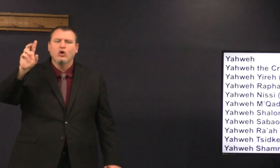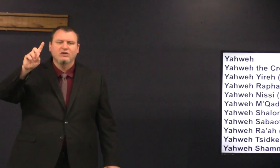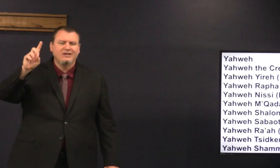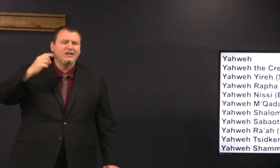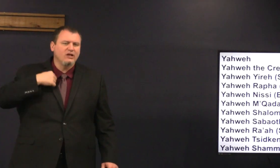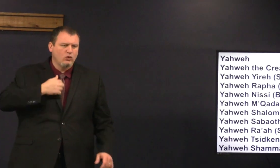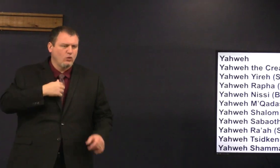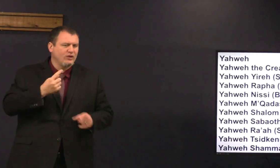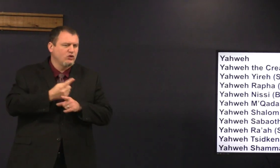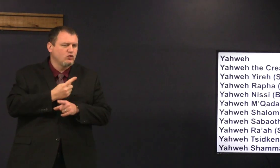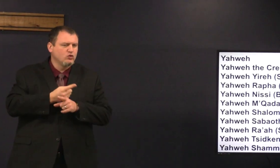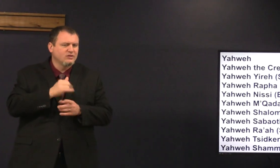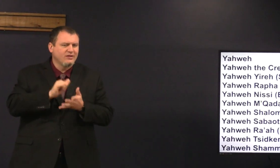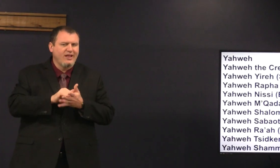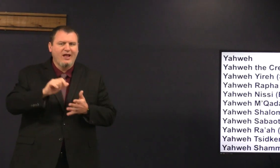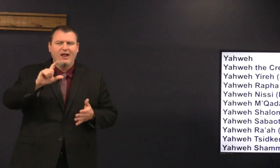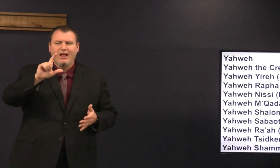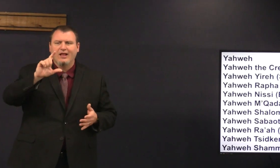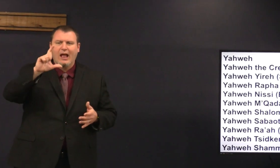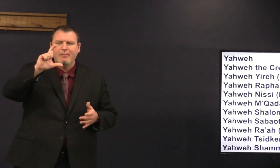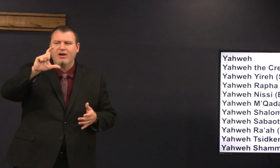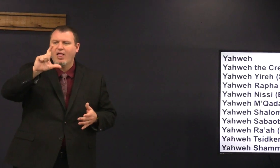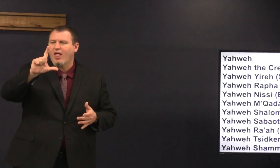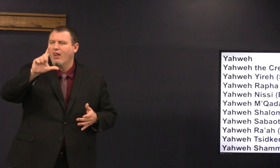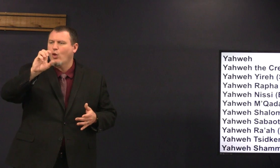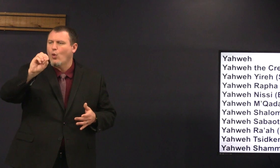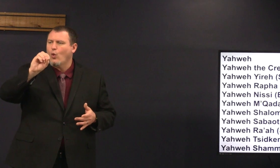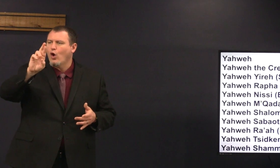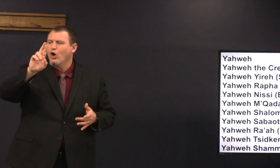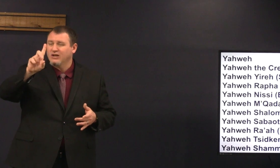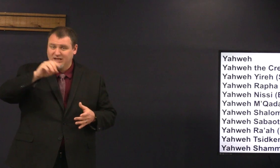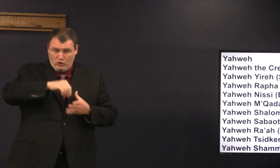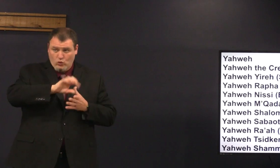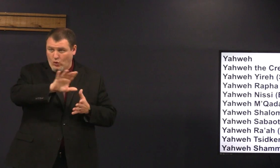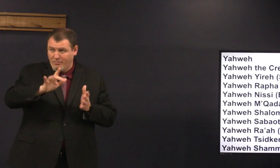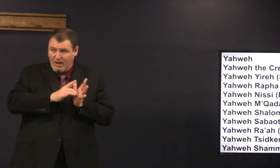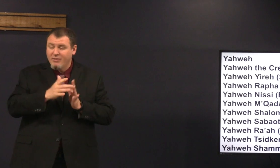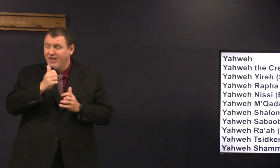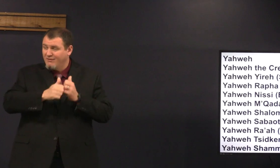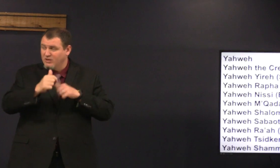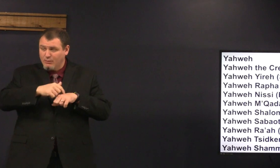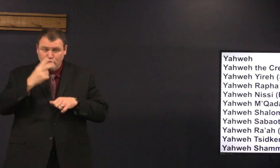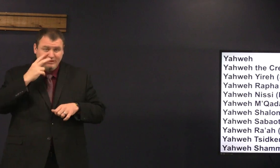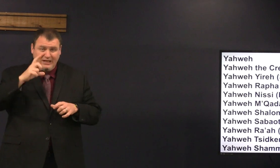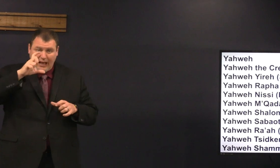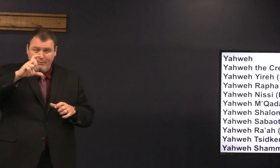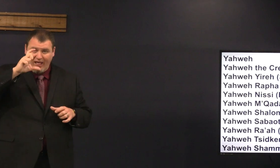if you see the word l-o-r-d capital L O R D in all caps